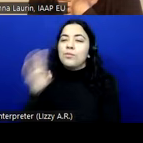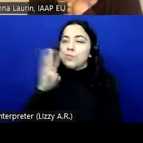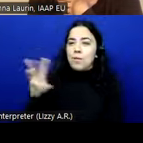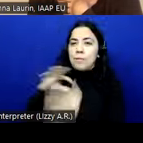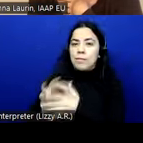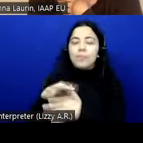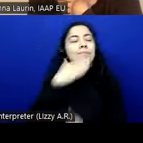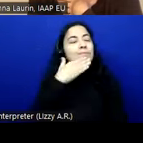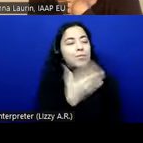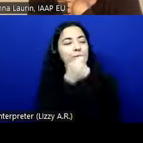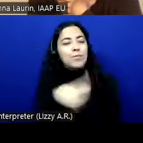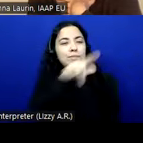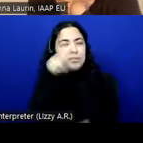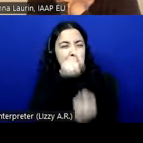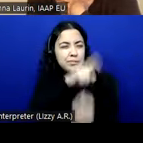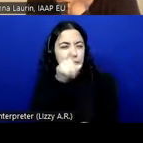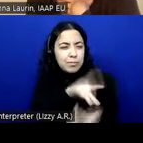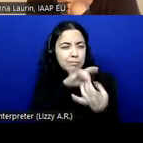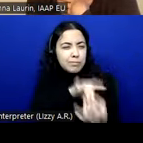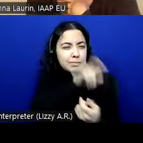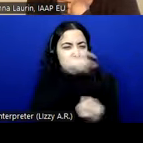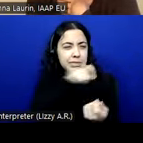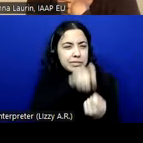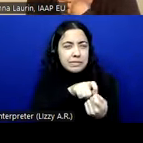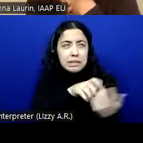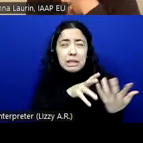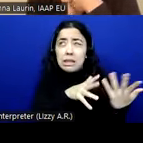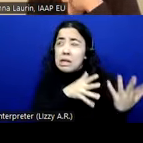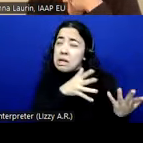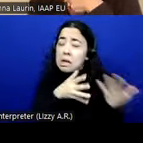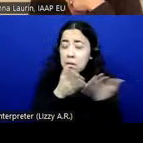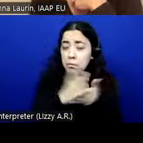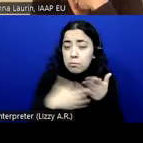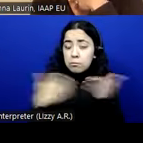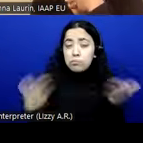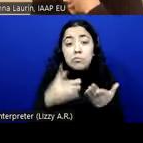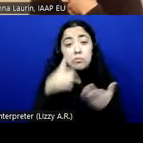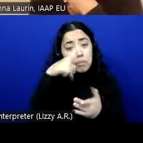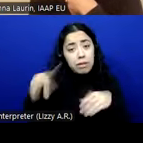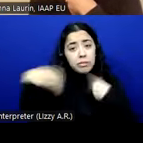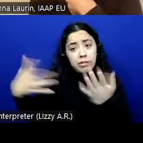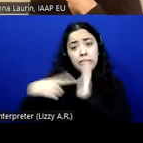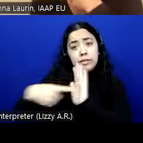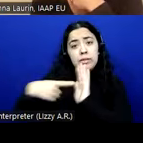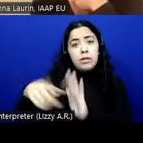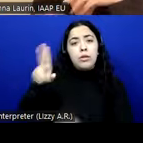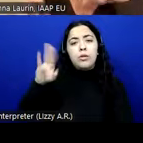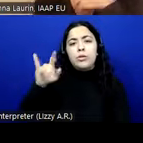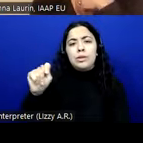question about a specific piece here is, can you give an example of units of measure, quote,